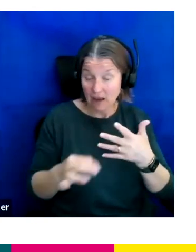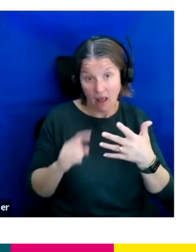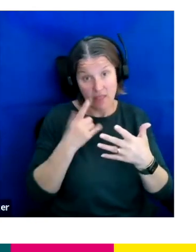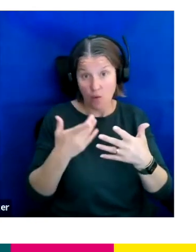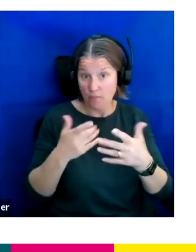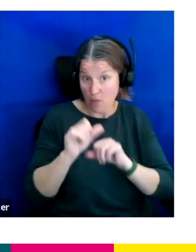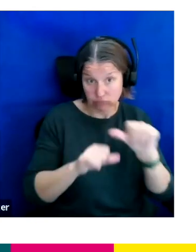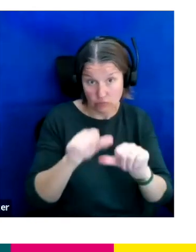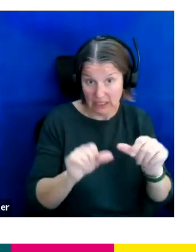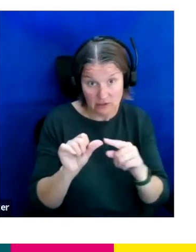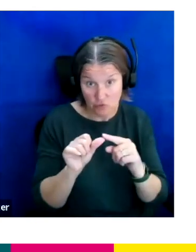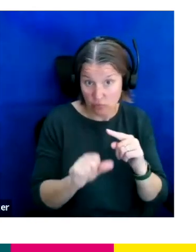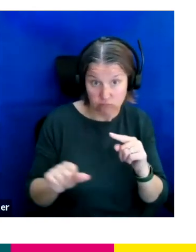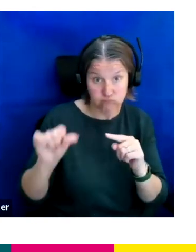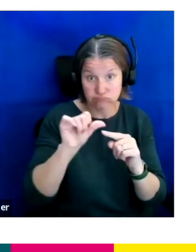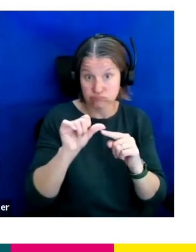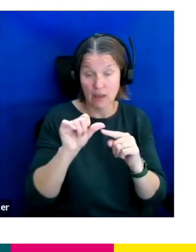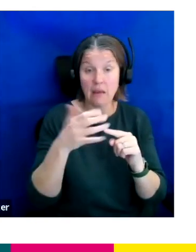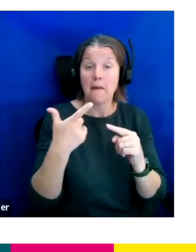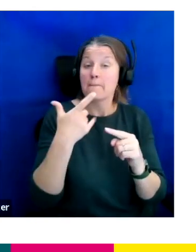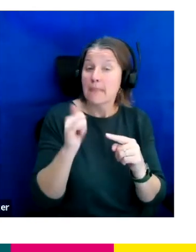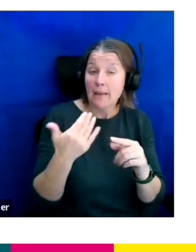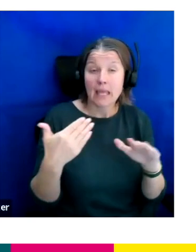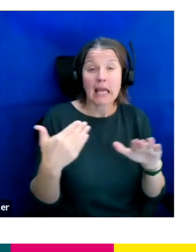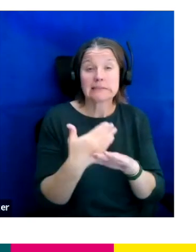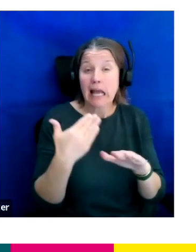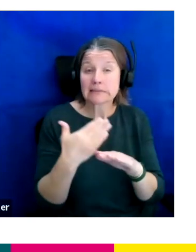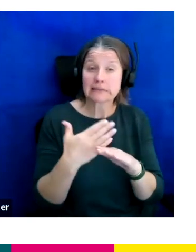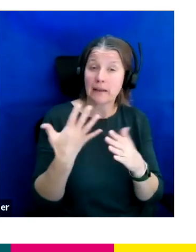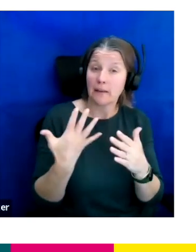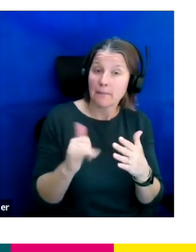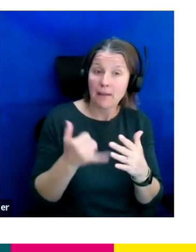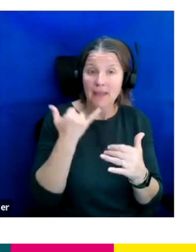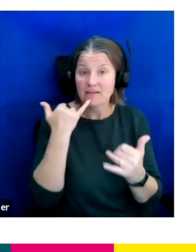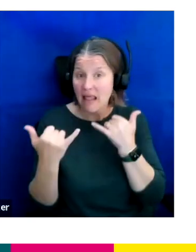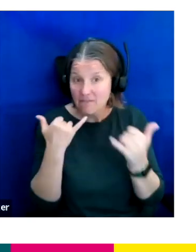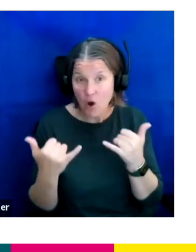So that may be a task, it may be a telephone conversation or similar, whatever is kind